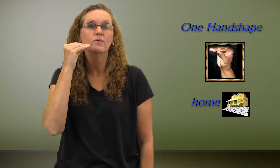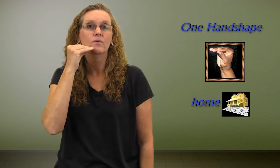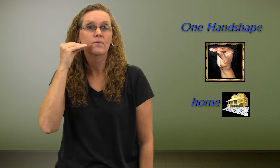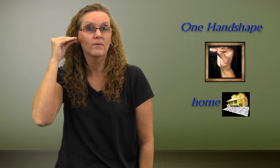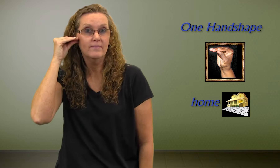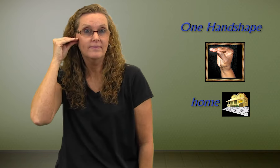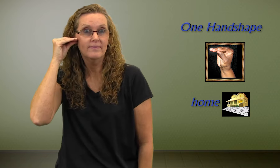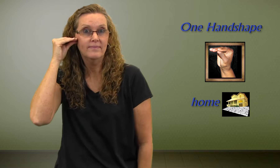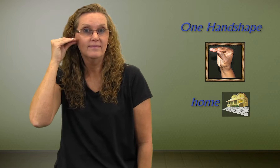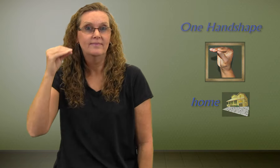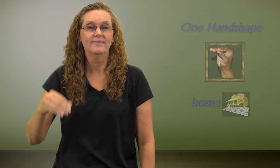Home.